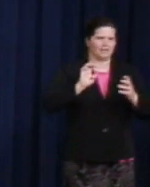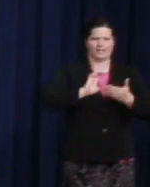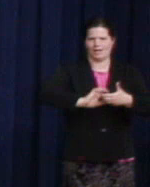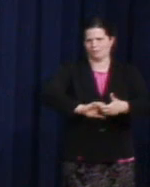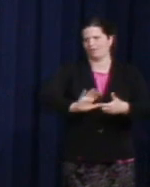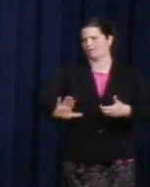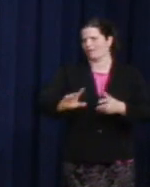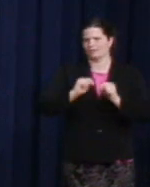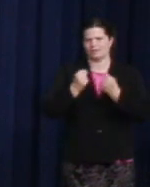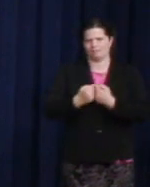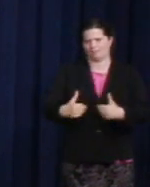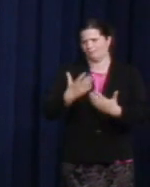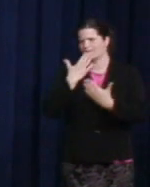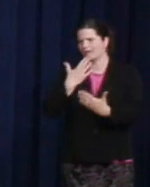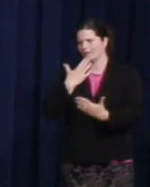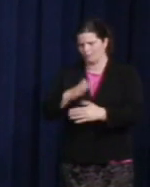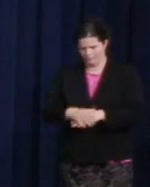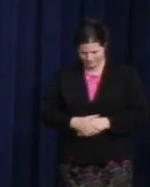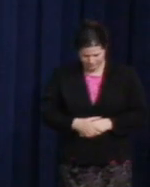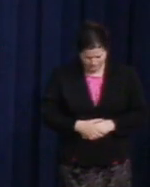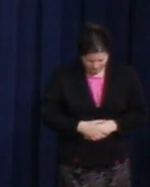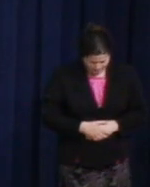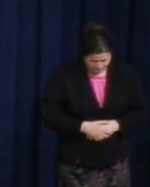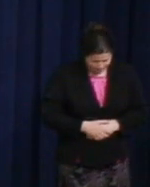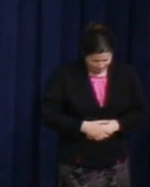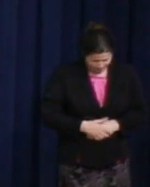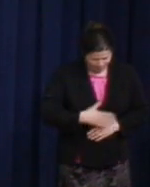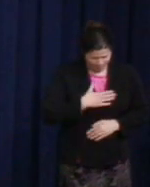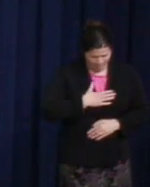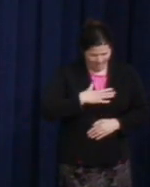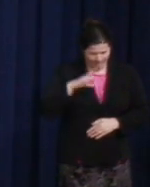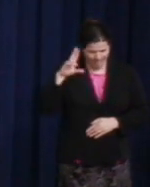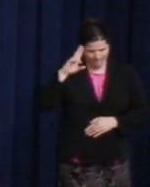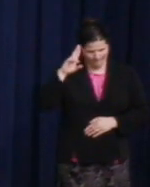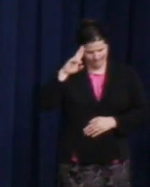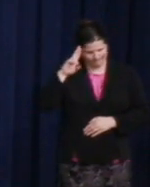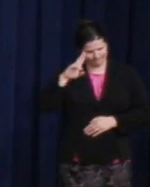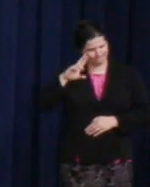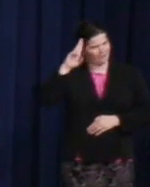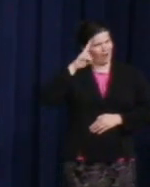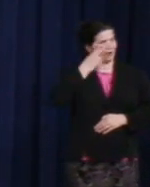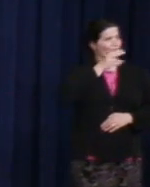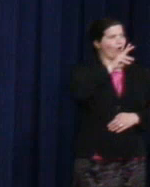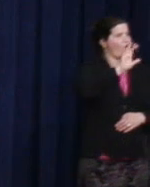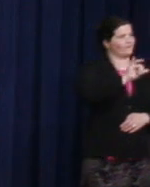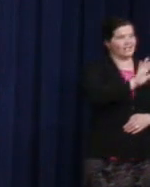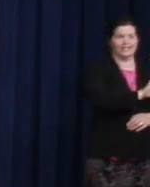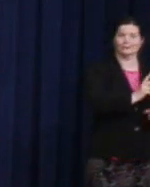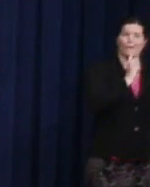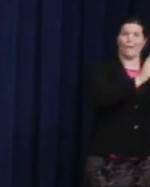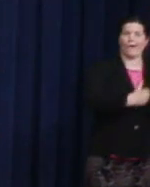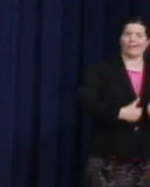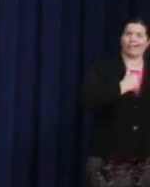My uncle -- Uncle Harvey didn't set out to have a postage stamp name for him.